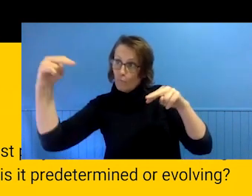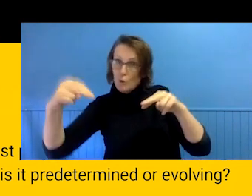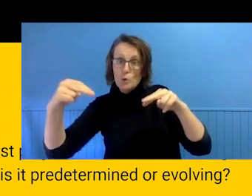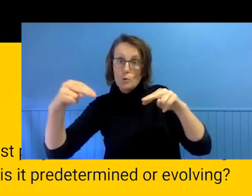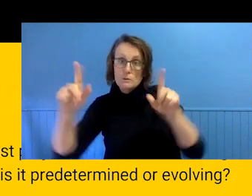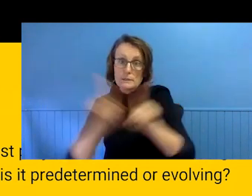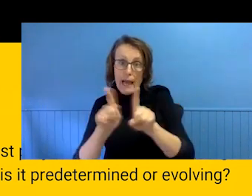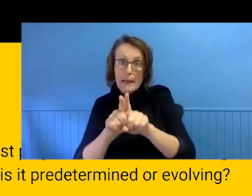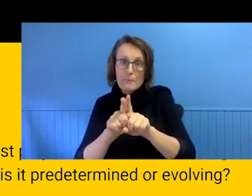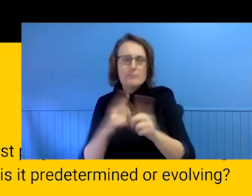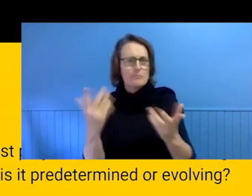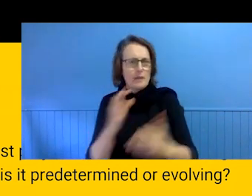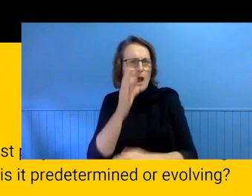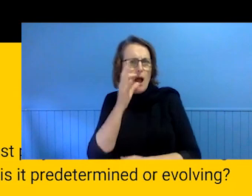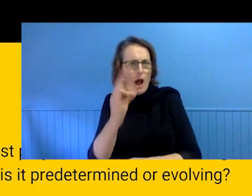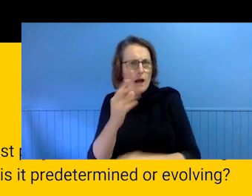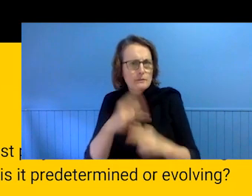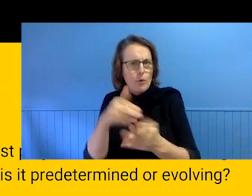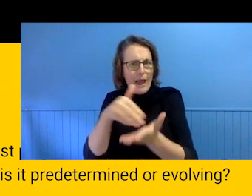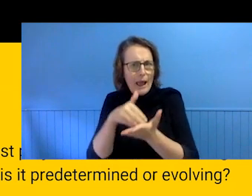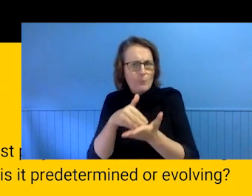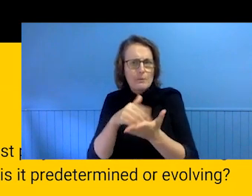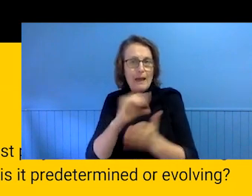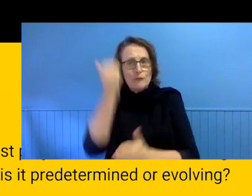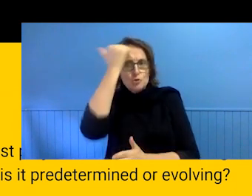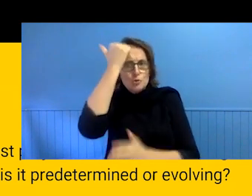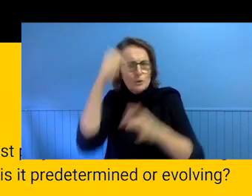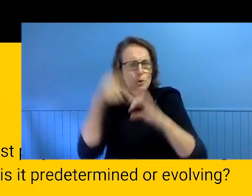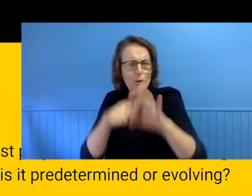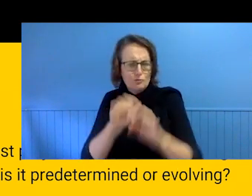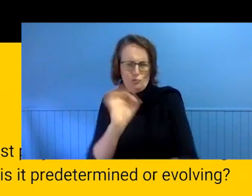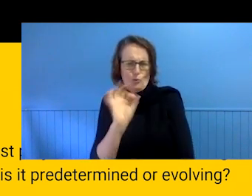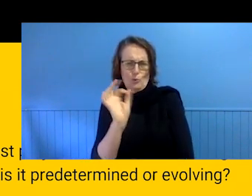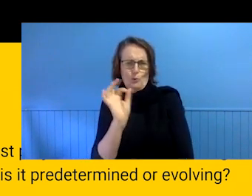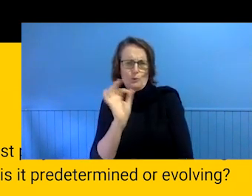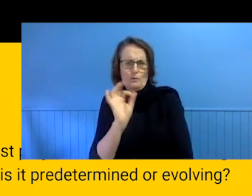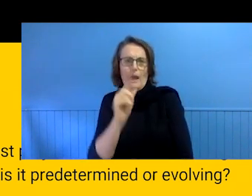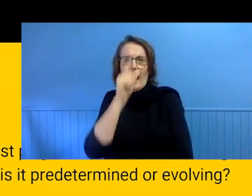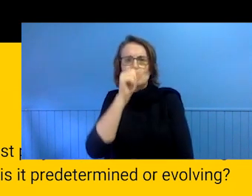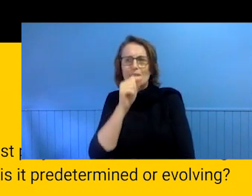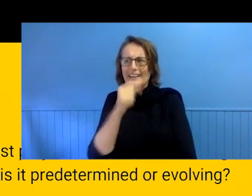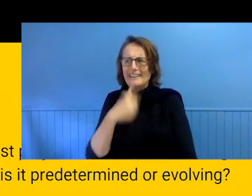There is no stupid requests and there is the benefit of bringing in someone who is not a key part of a project.